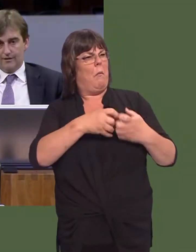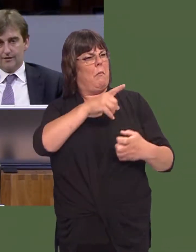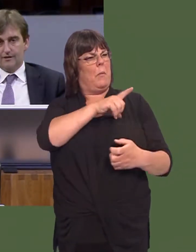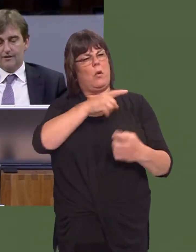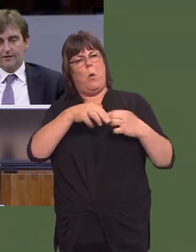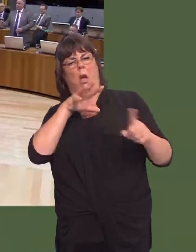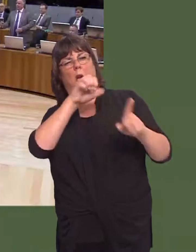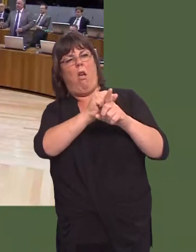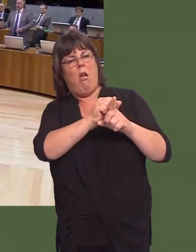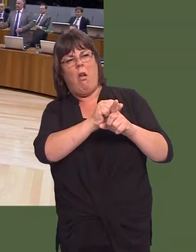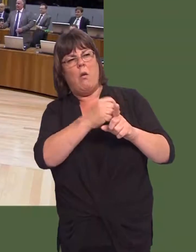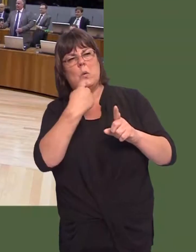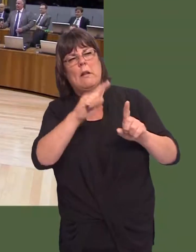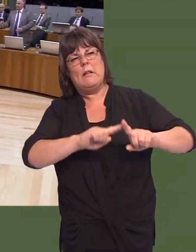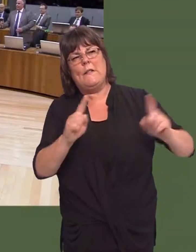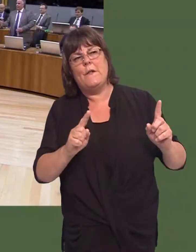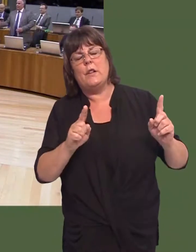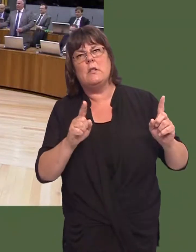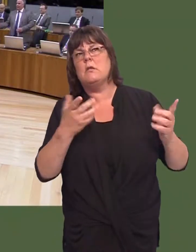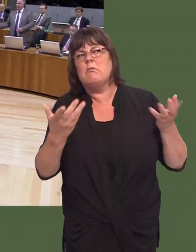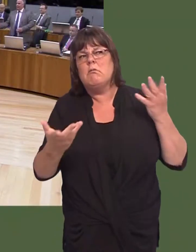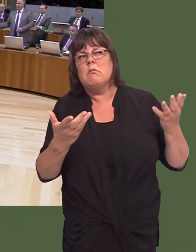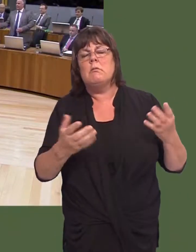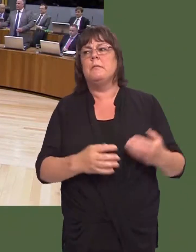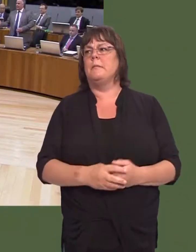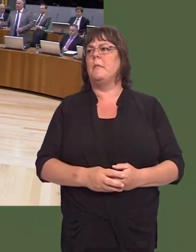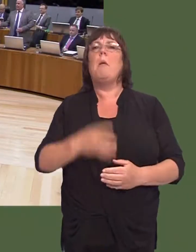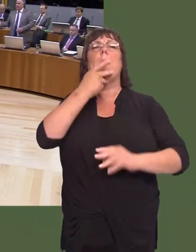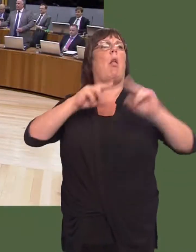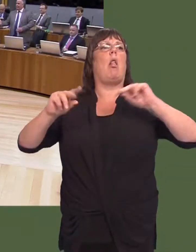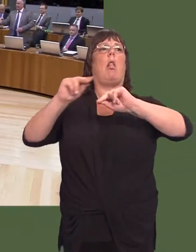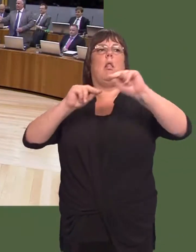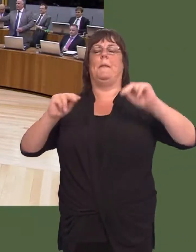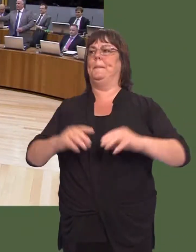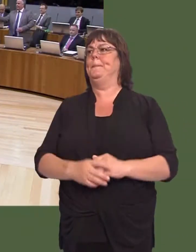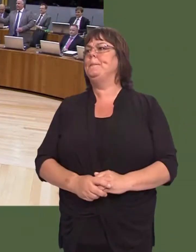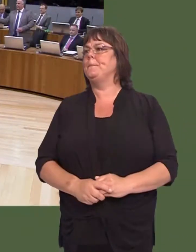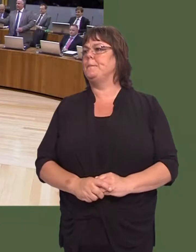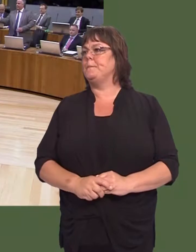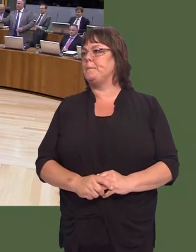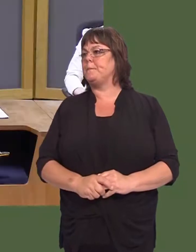The Labour Partyó[Interruption.]